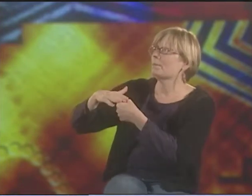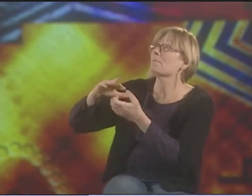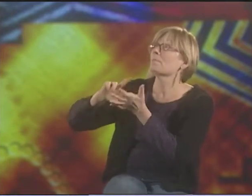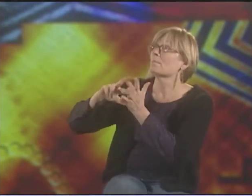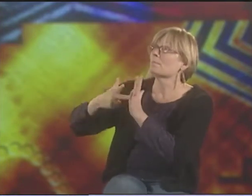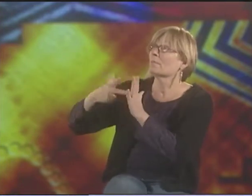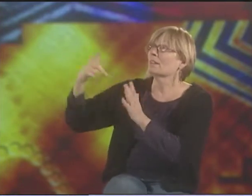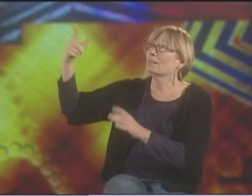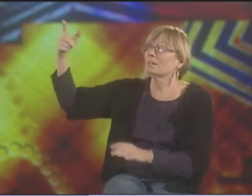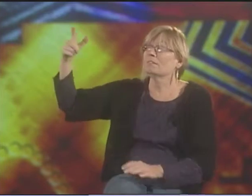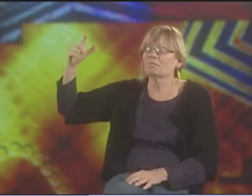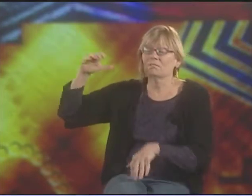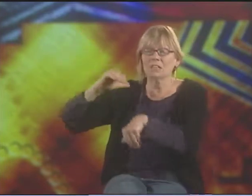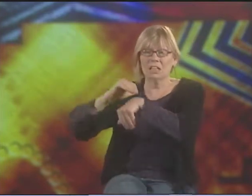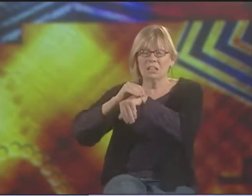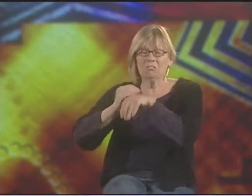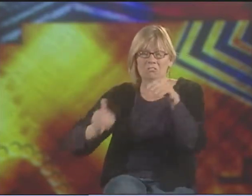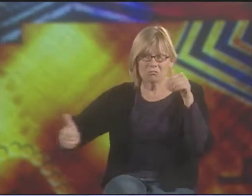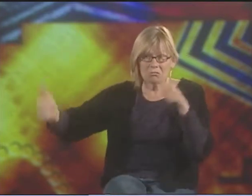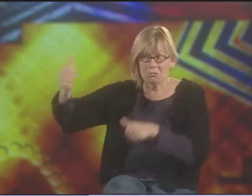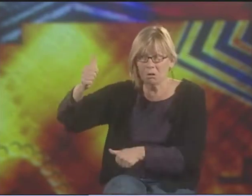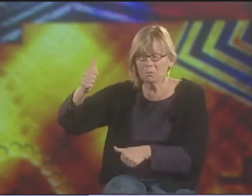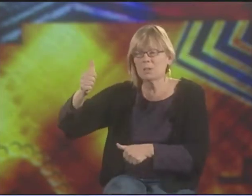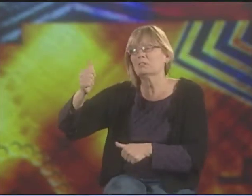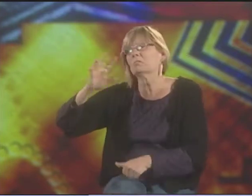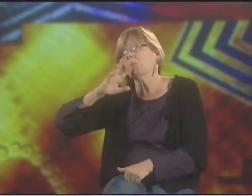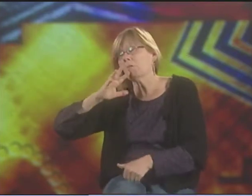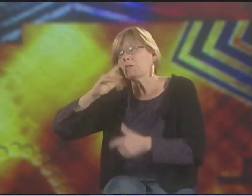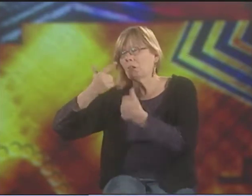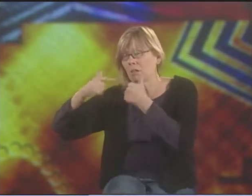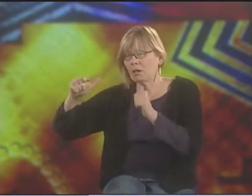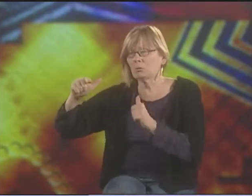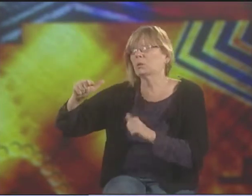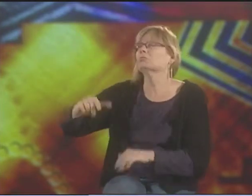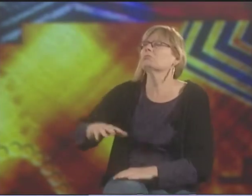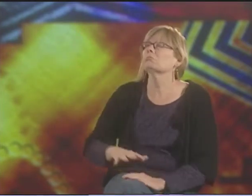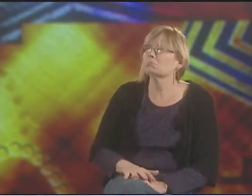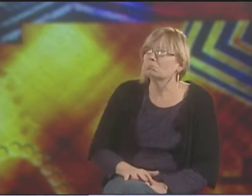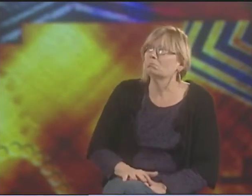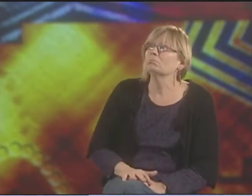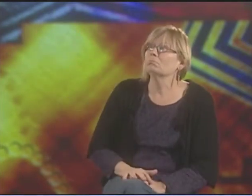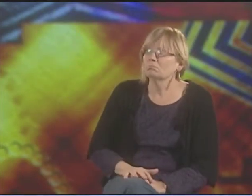AND THAT MEANS THAT ENGLISH IS DOMINANT, SPOKEN, WRITTEN, WHATEVER.